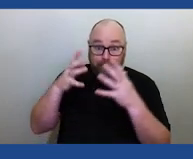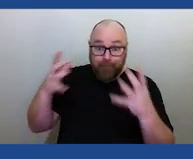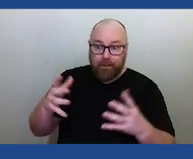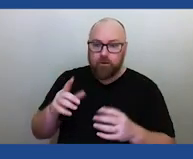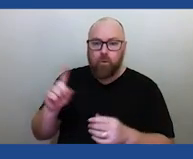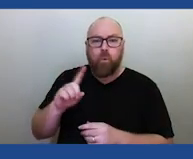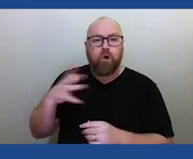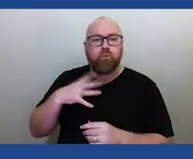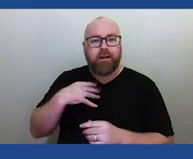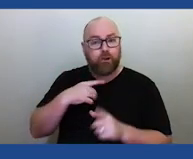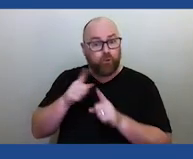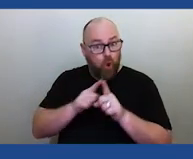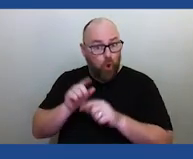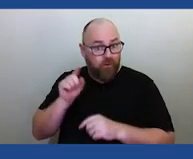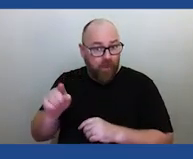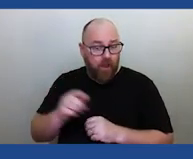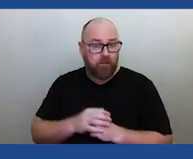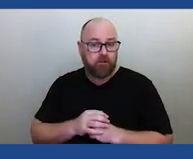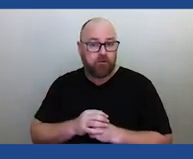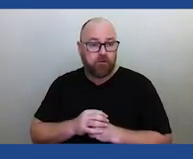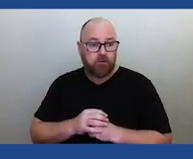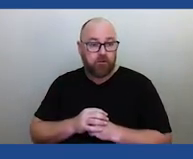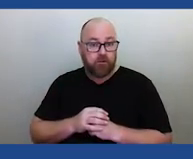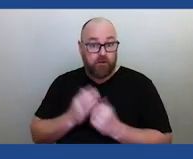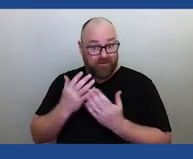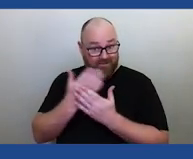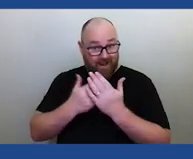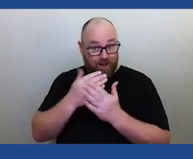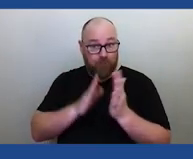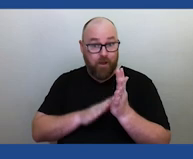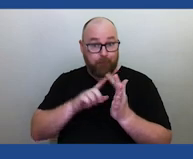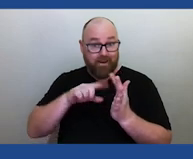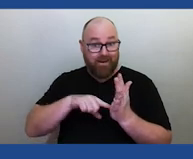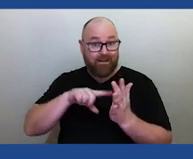The study of meteoritics is relatively young in the grand scheme of the sciences,